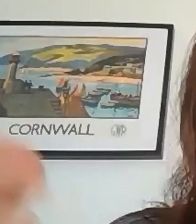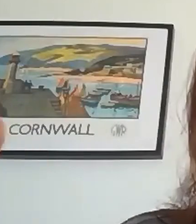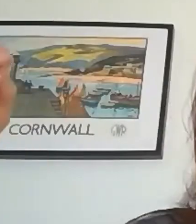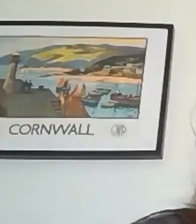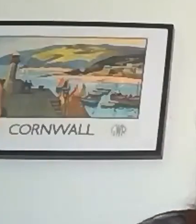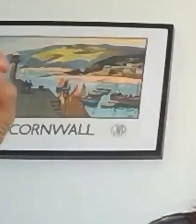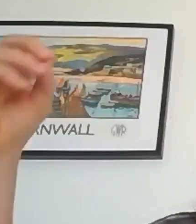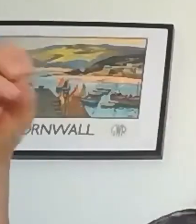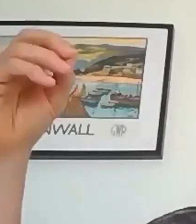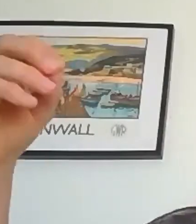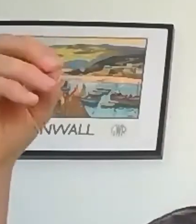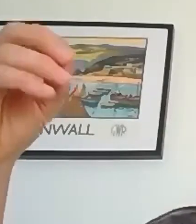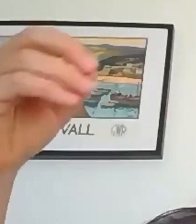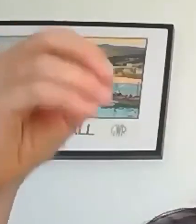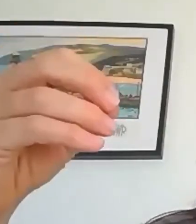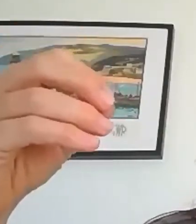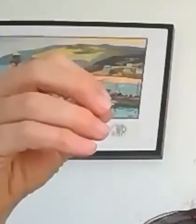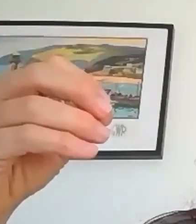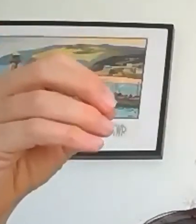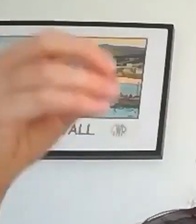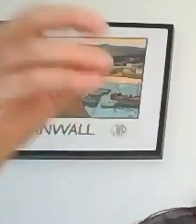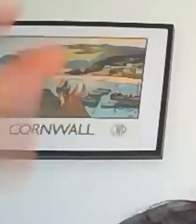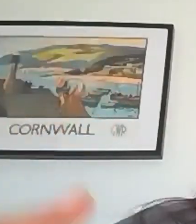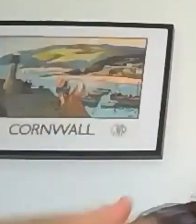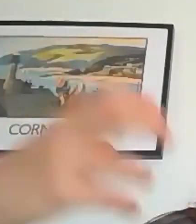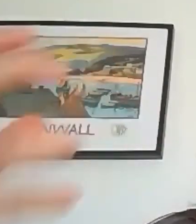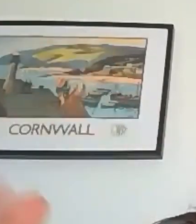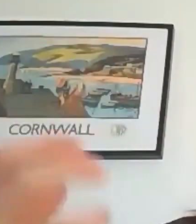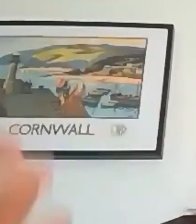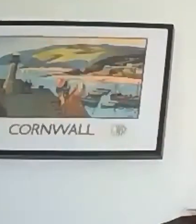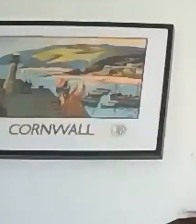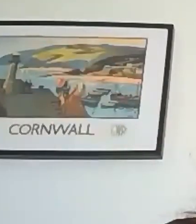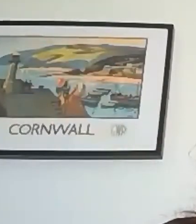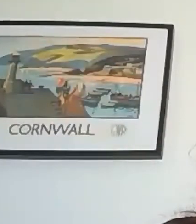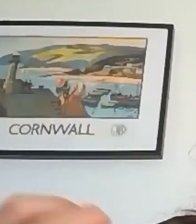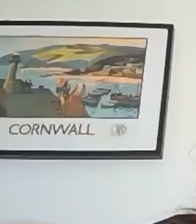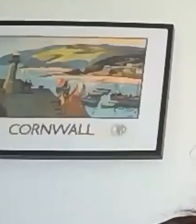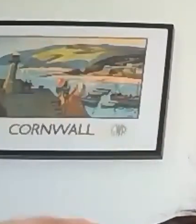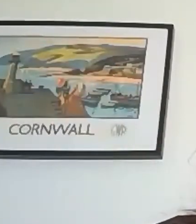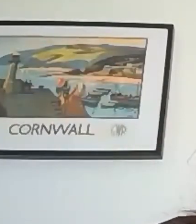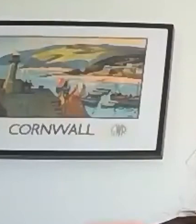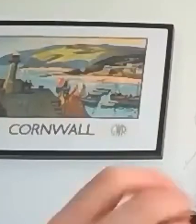not through the designer necessarily. And it's in the act of sharing that the bond is made